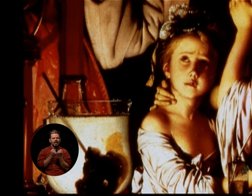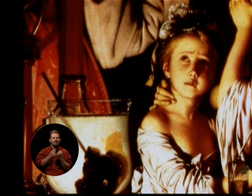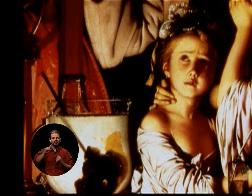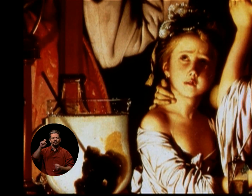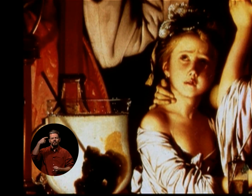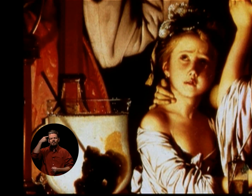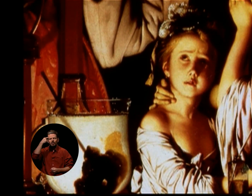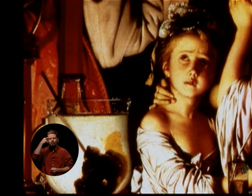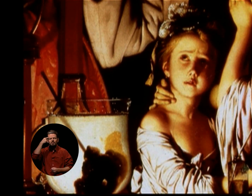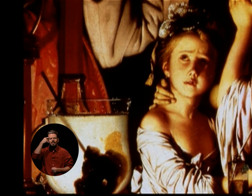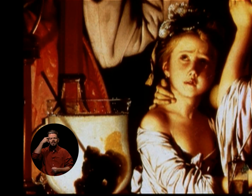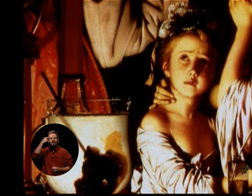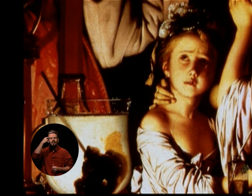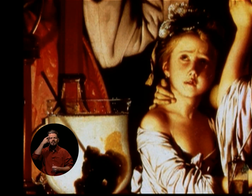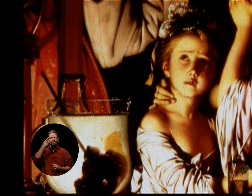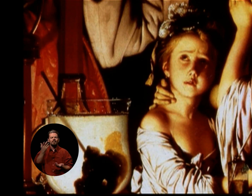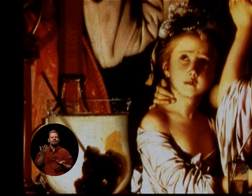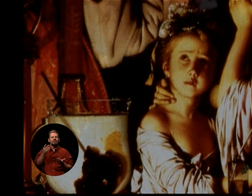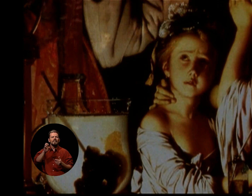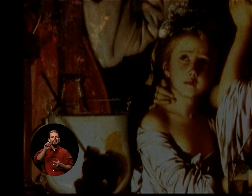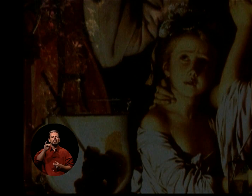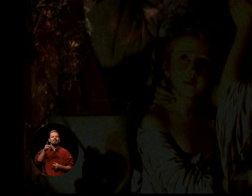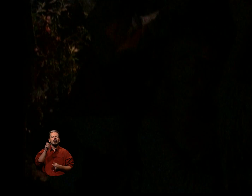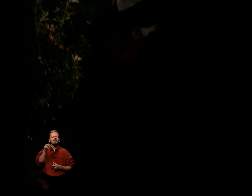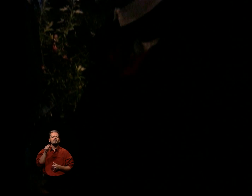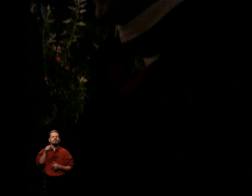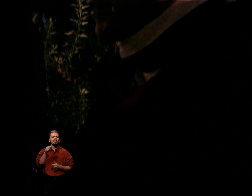BUT THE ENLIGHTENMENT WAS ALSO A GREAT AWAKENING